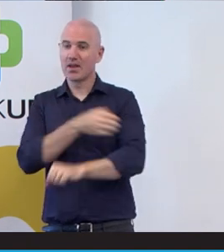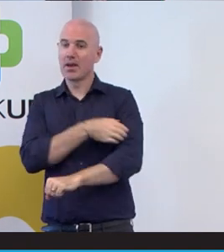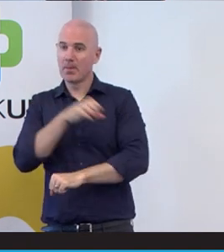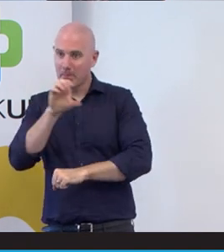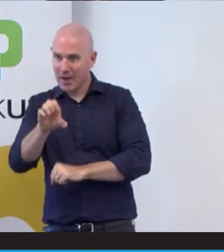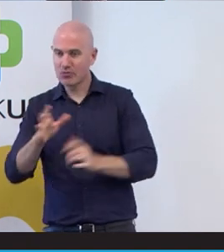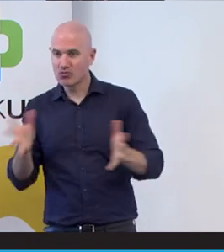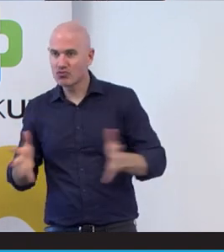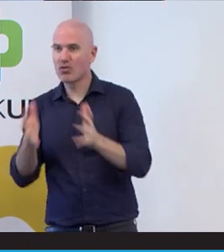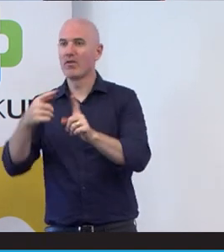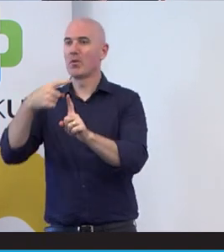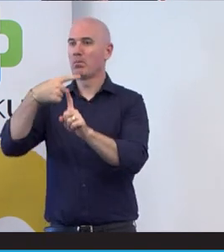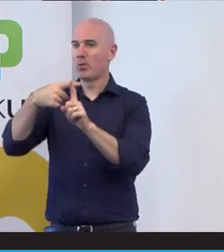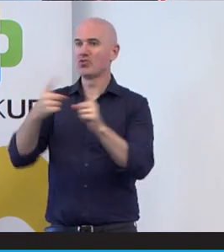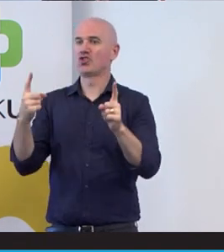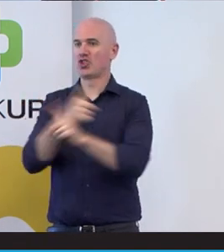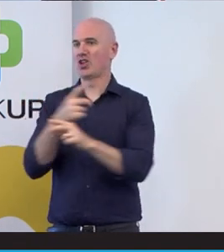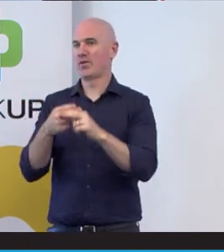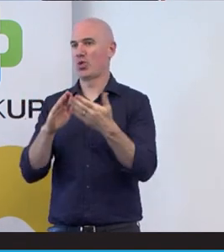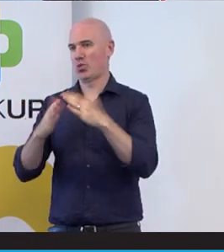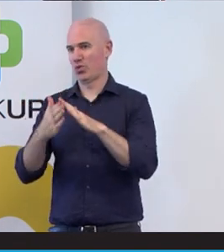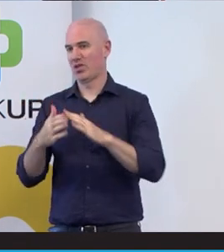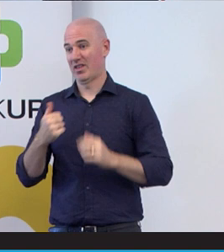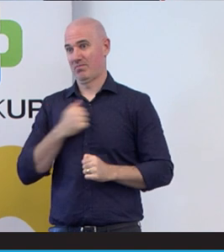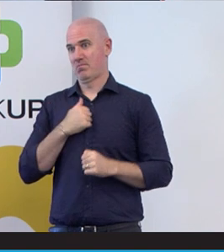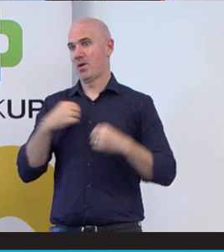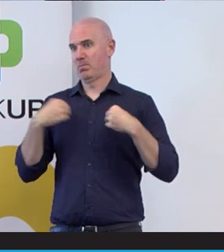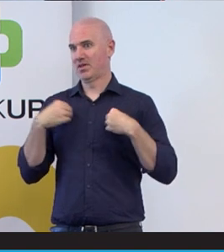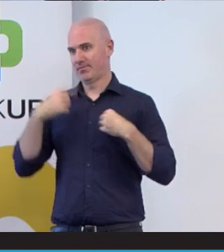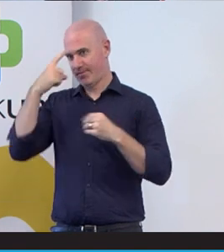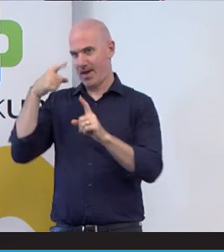community. So that's the mission that we provide in our business. From back to my